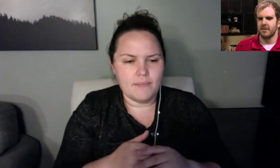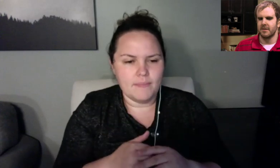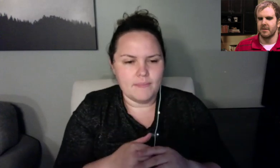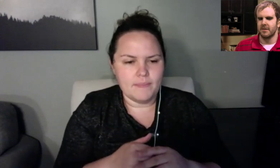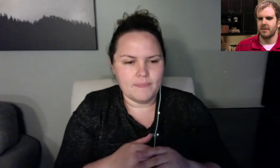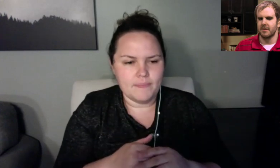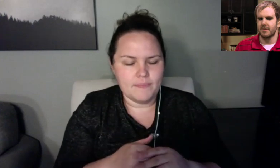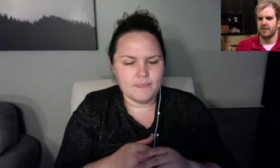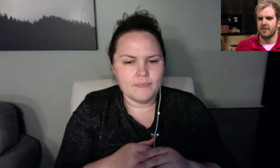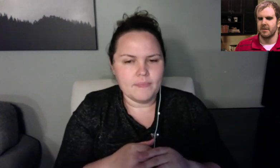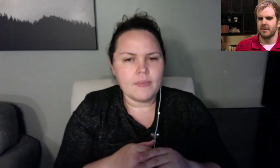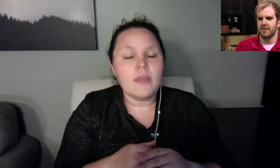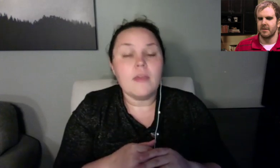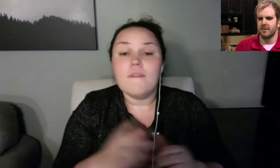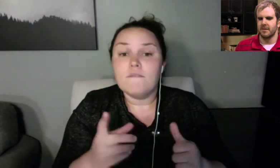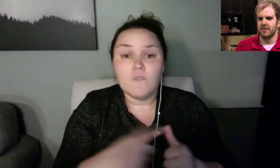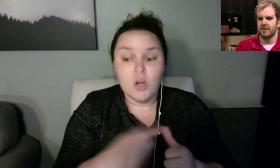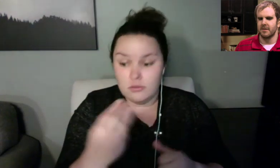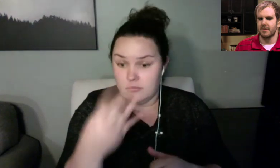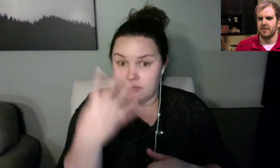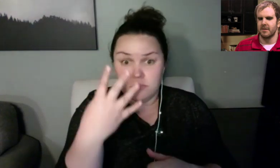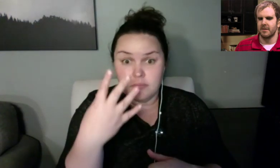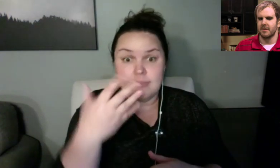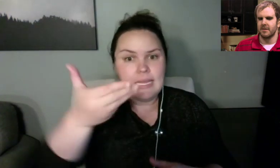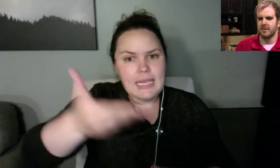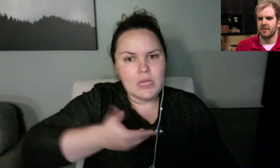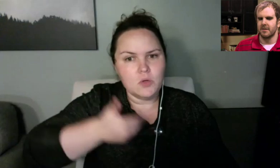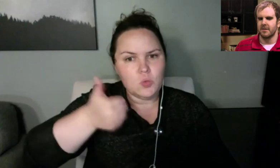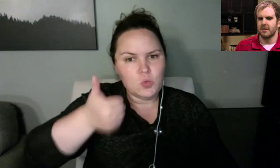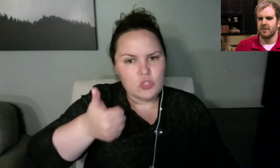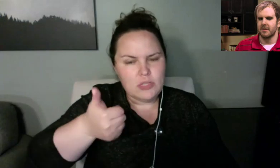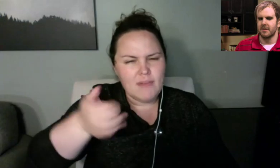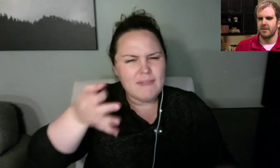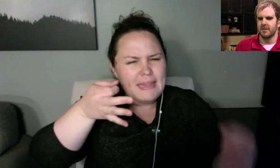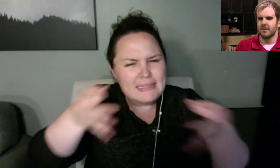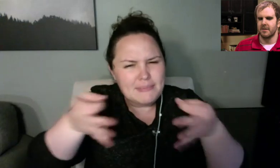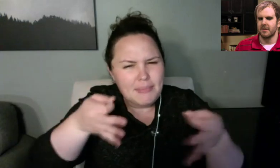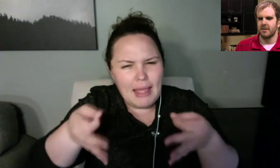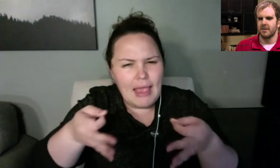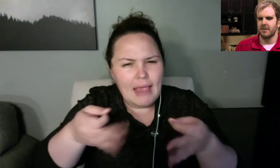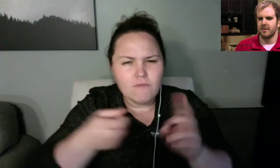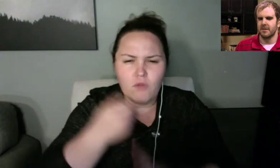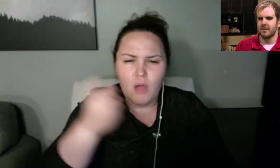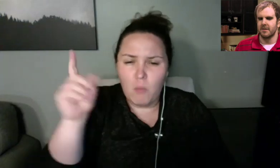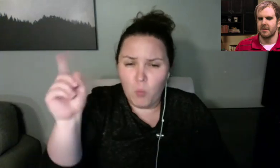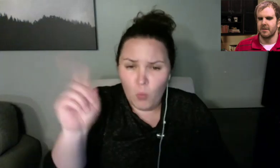are here in Indiana, be very careful out there, okay.